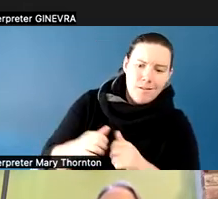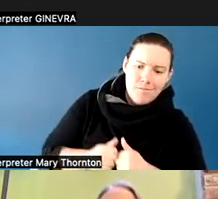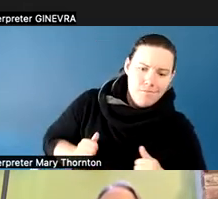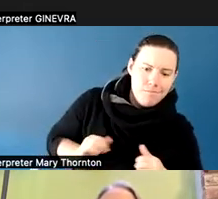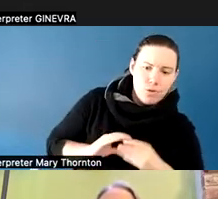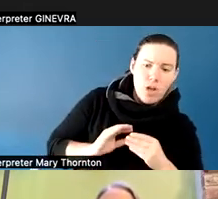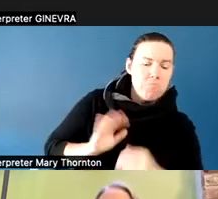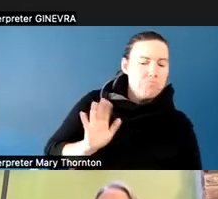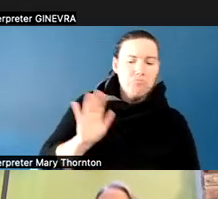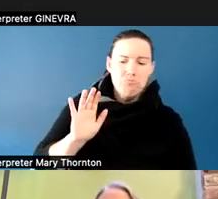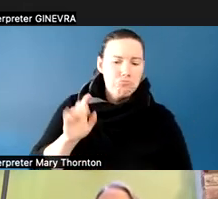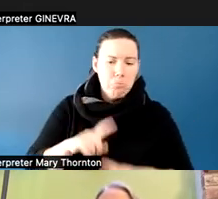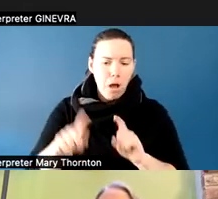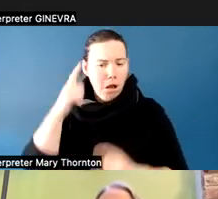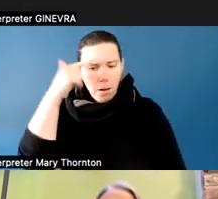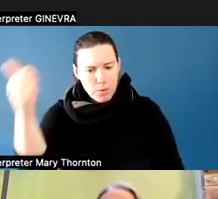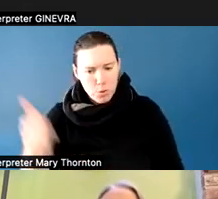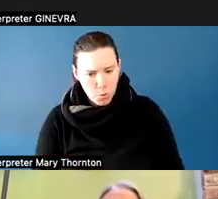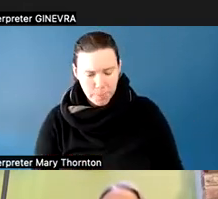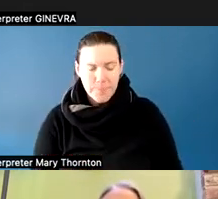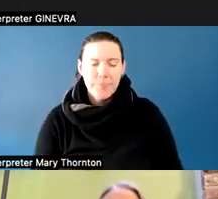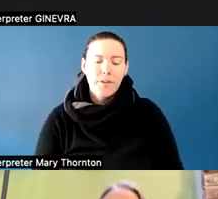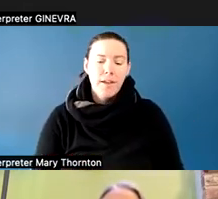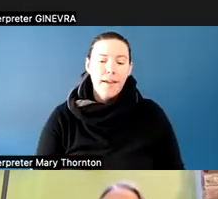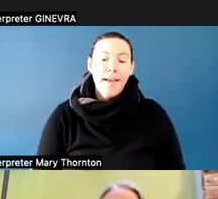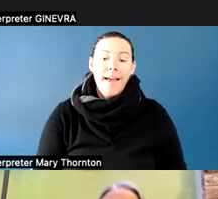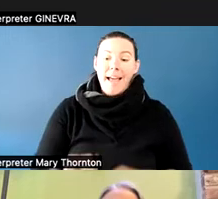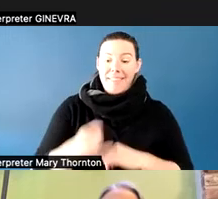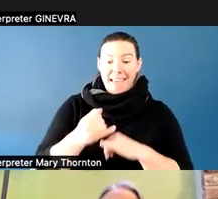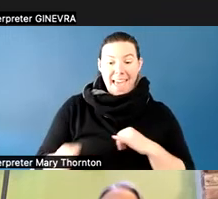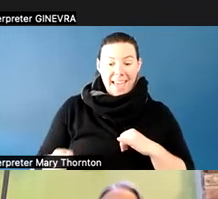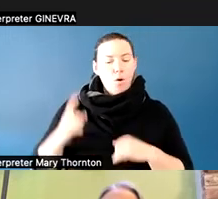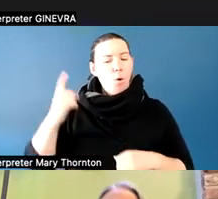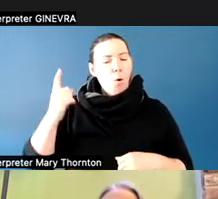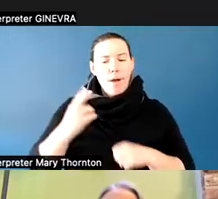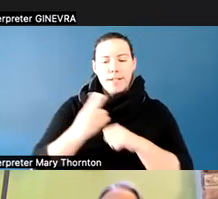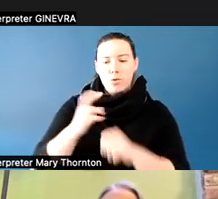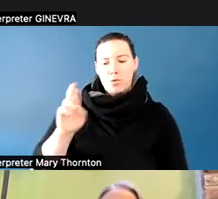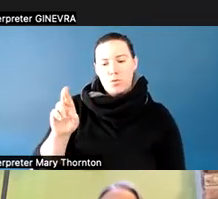And we always end the session with reflections. That is, we might ask the question, what did you learn today?